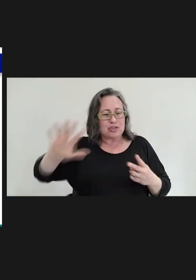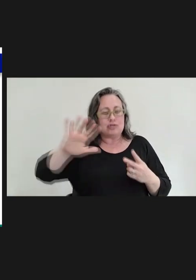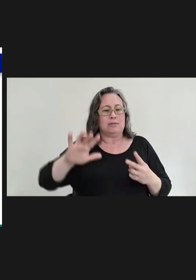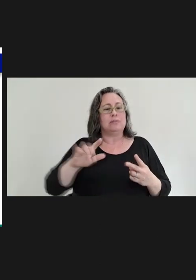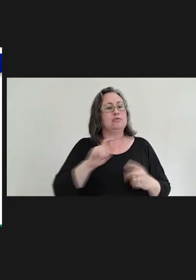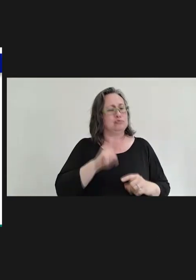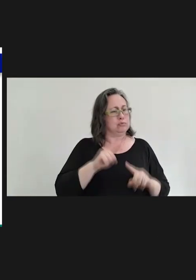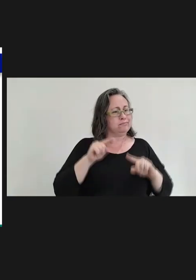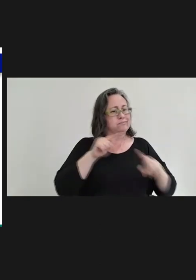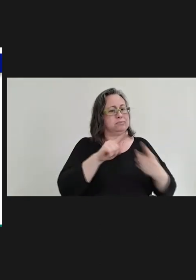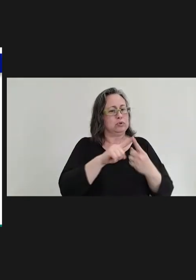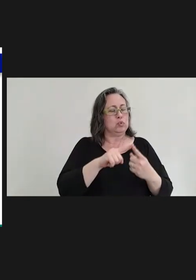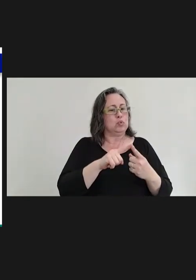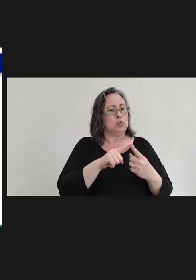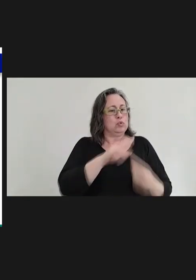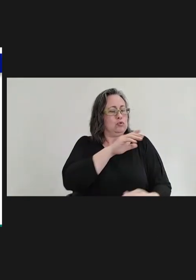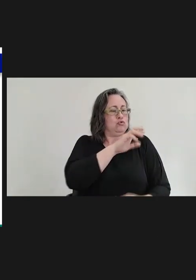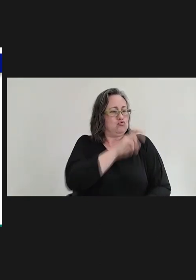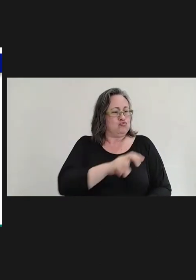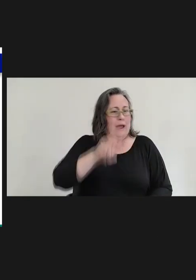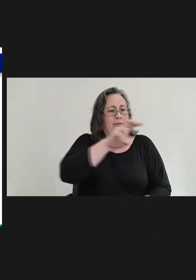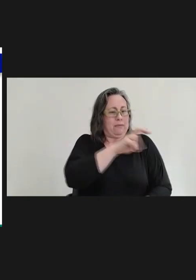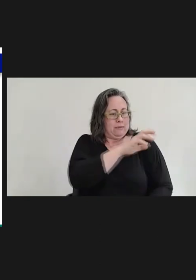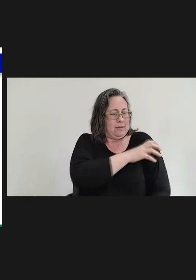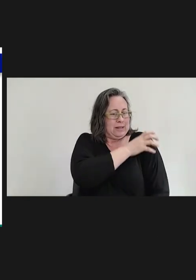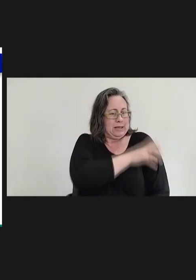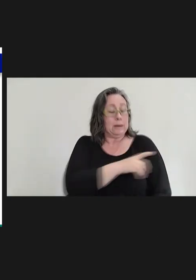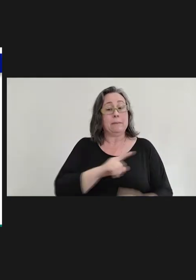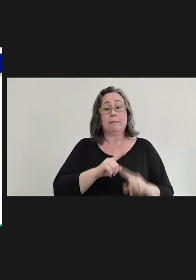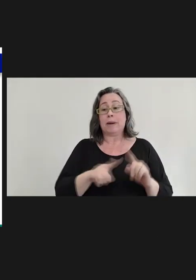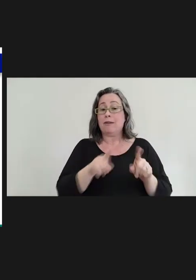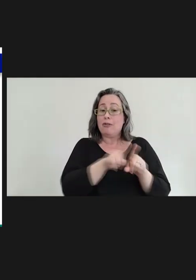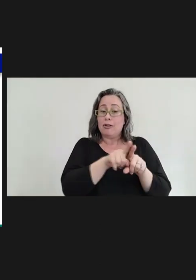to date on their immunizations. But travelers going to the European region from the United